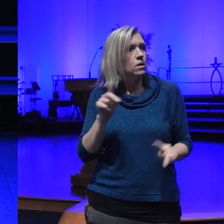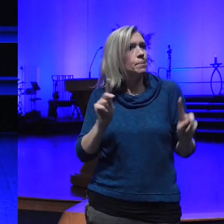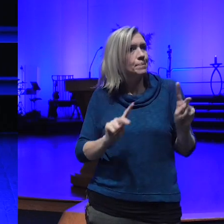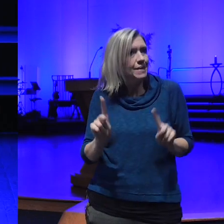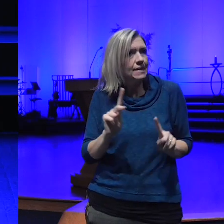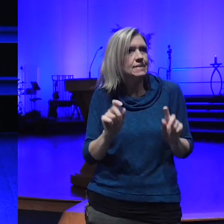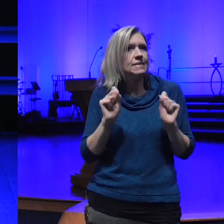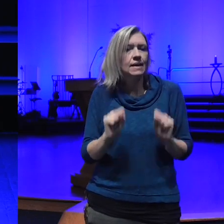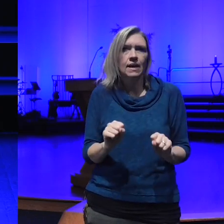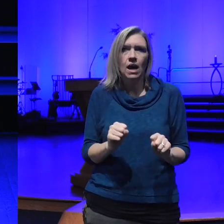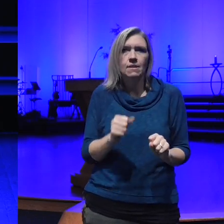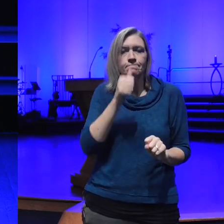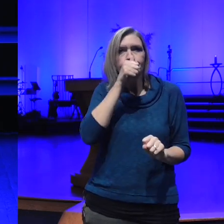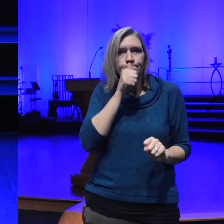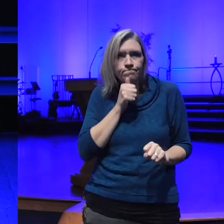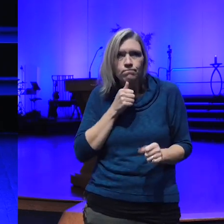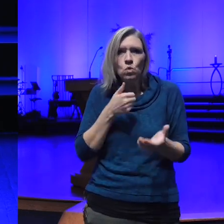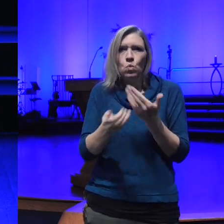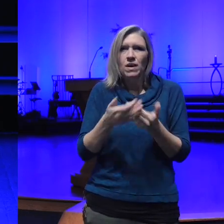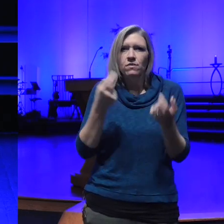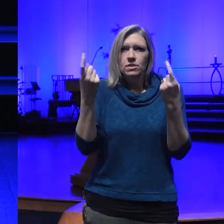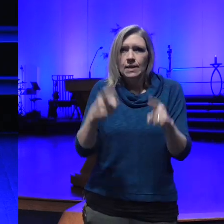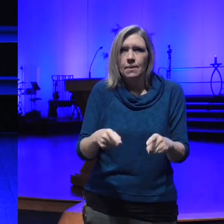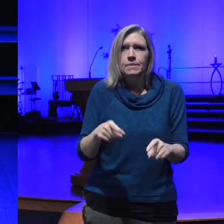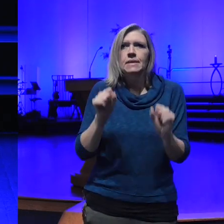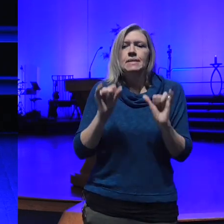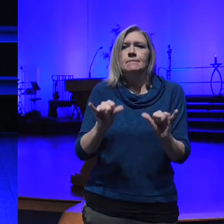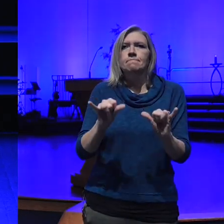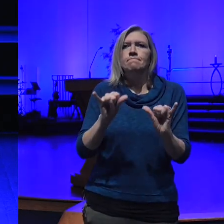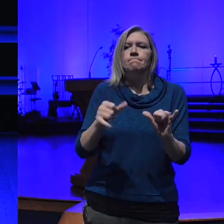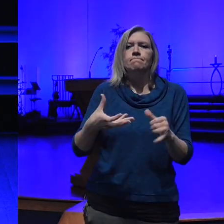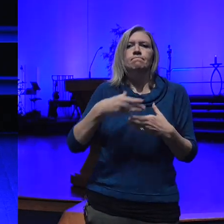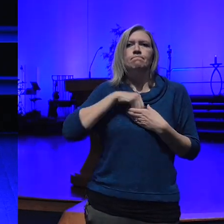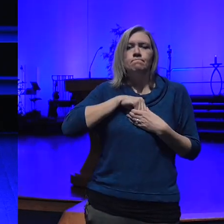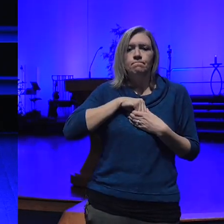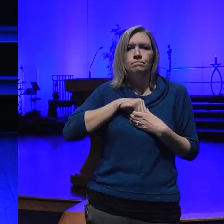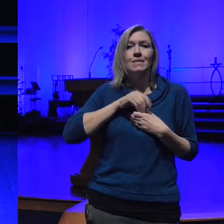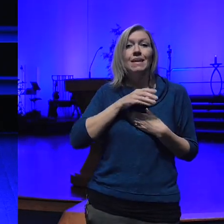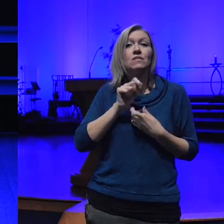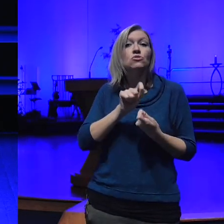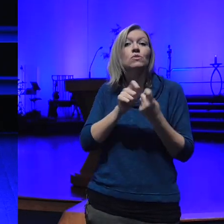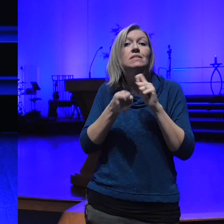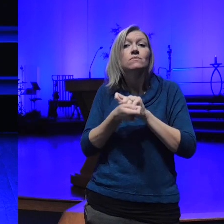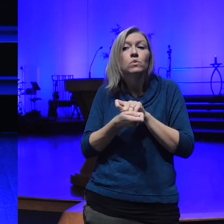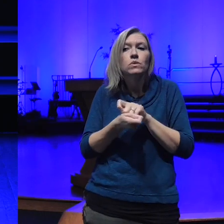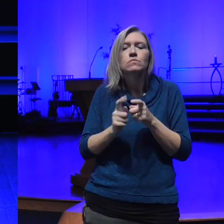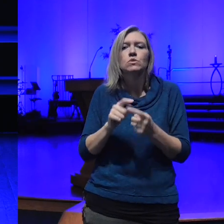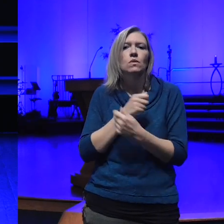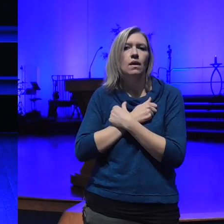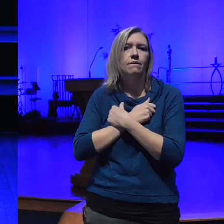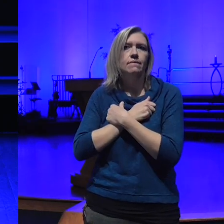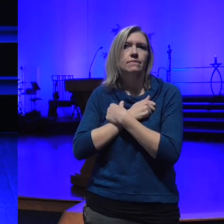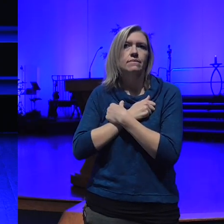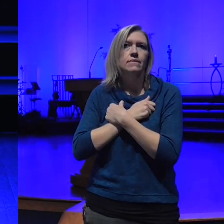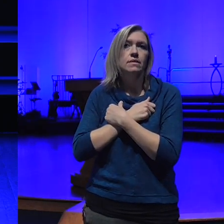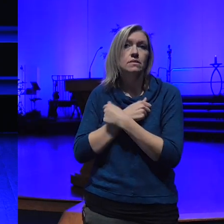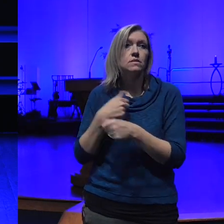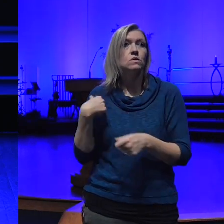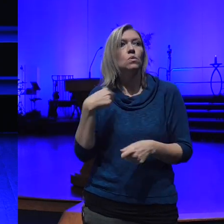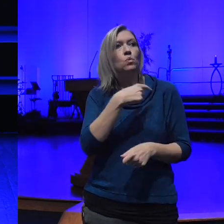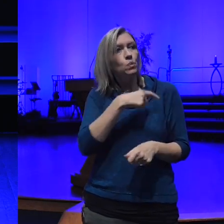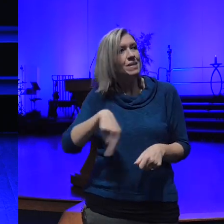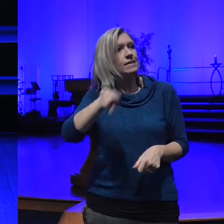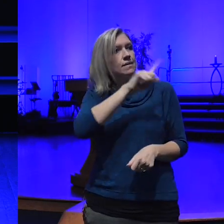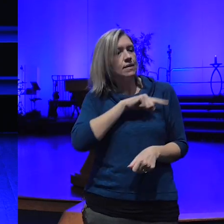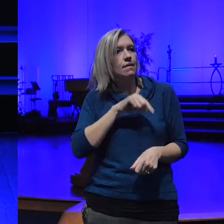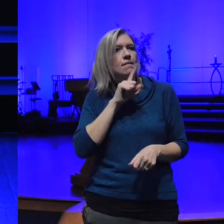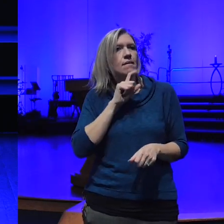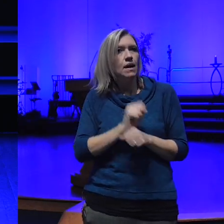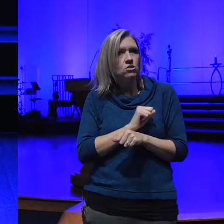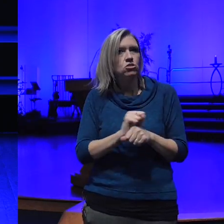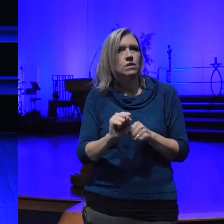take it into our being and transform it into love and so we actually enter into the the suffering